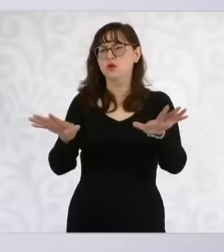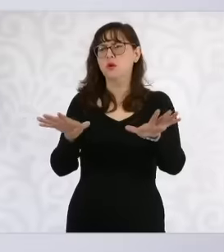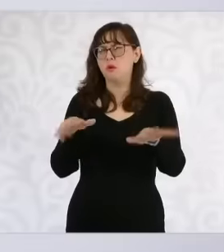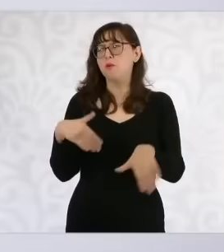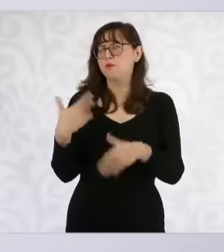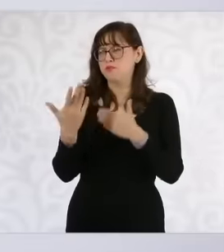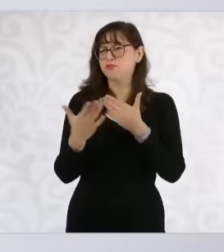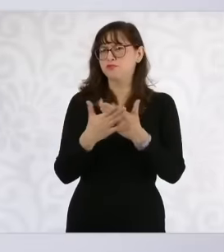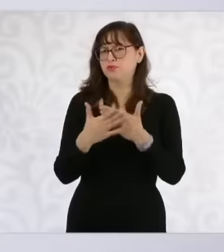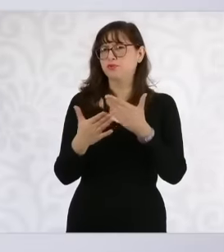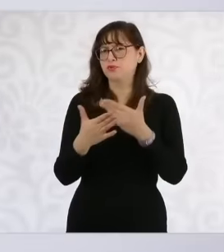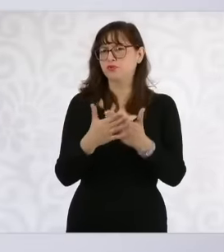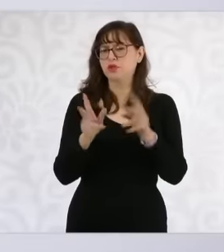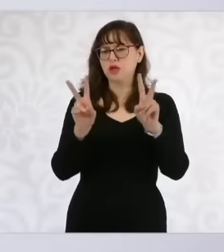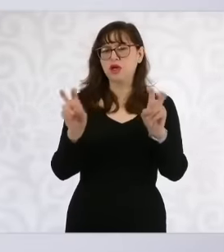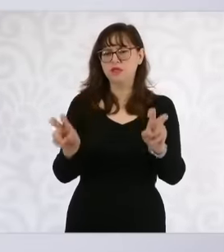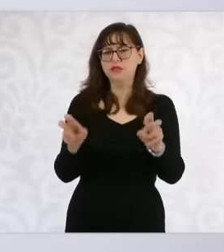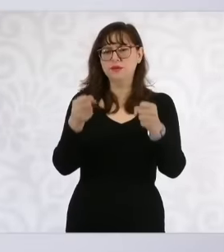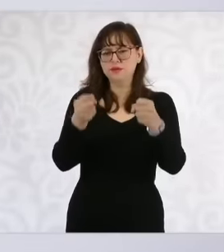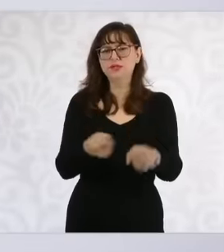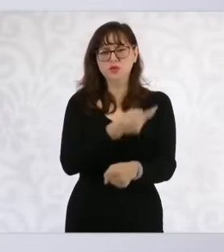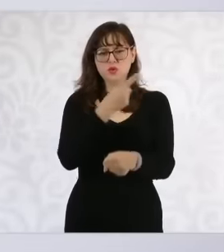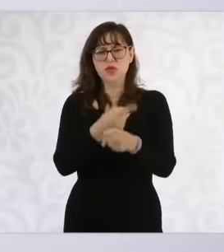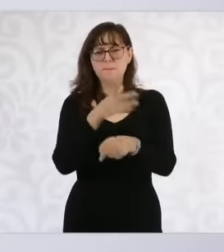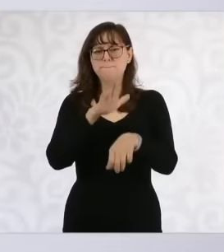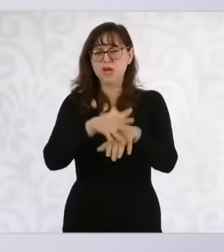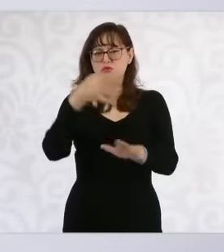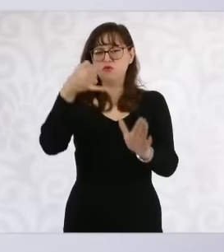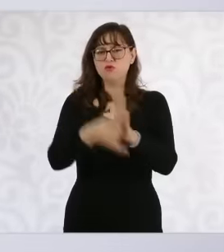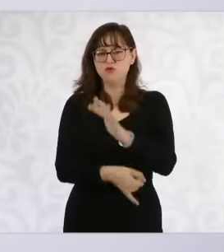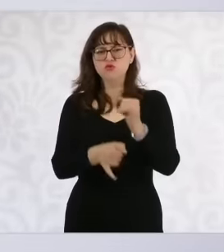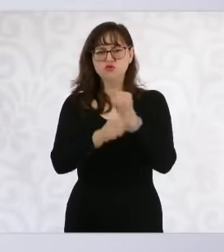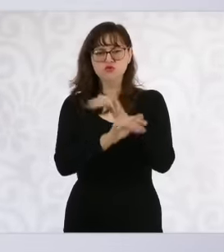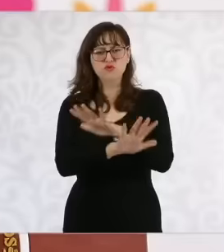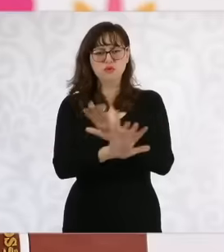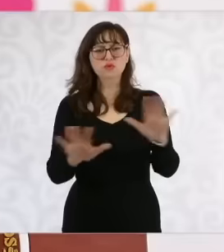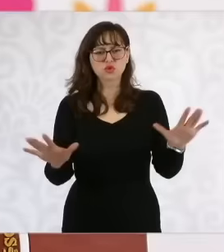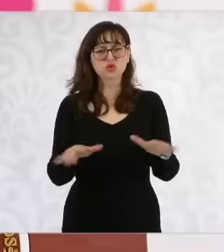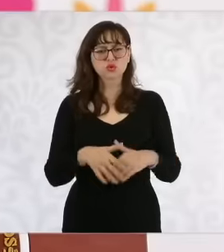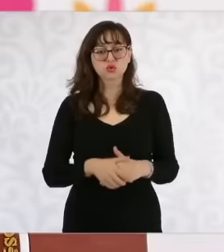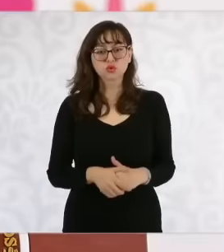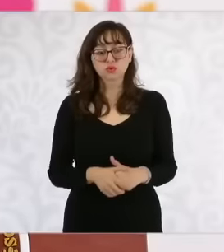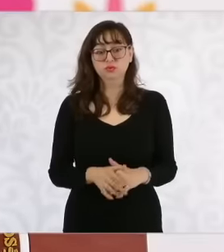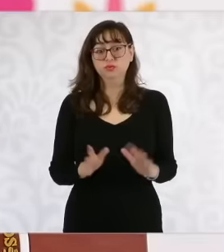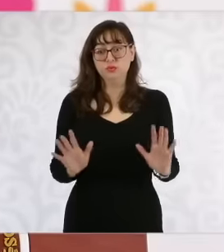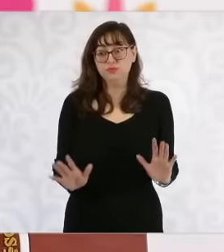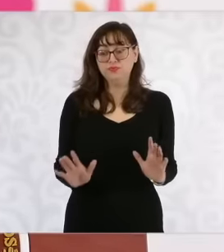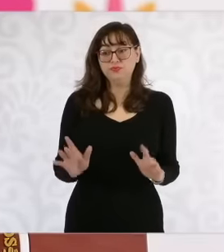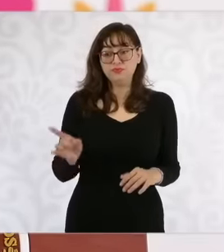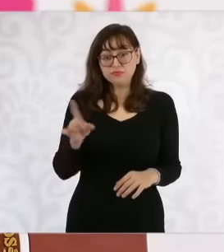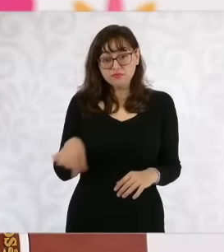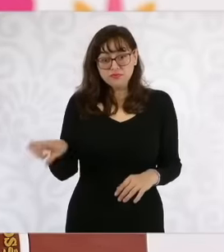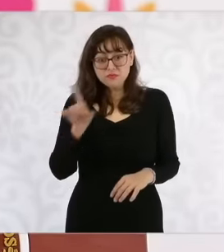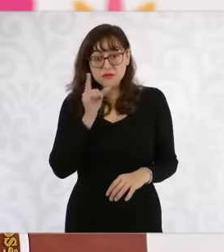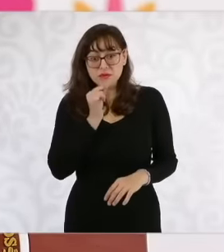we ask you to report in detail, but any case in which there is an irregularity by